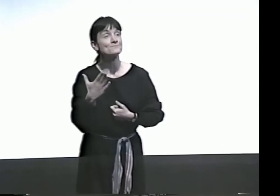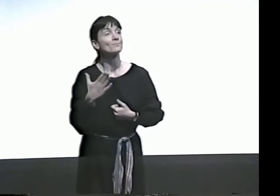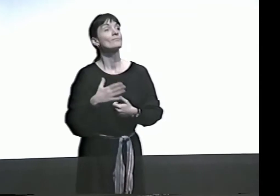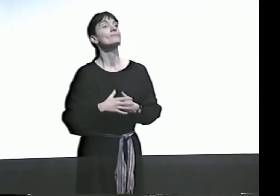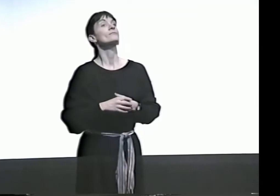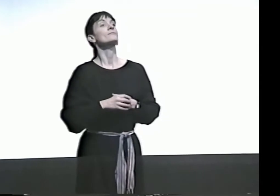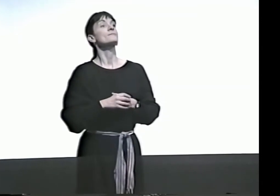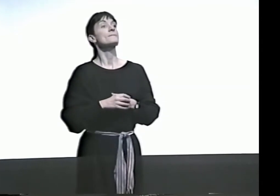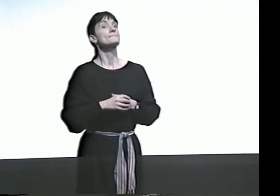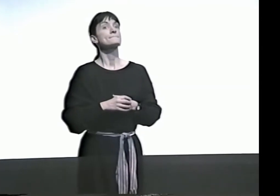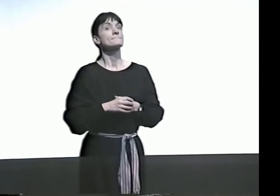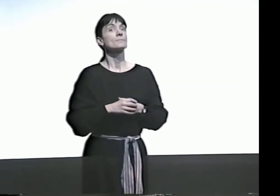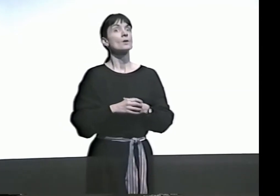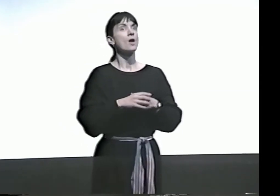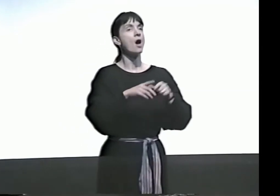THANK YOU.